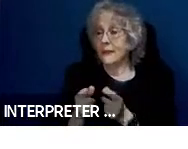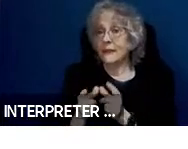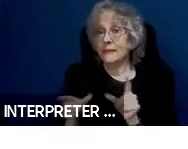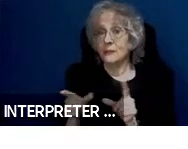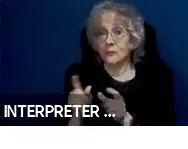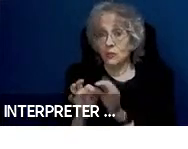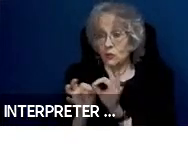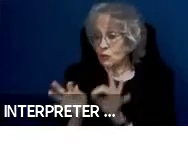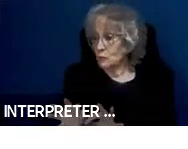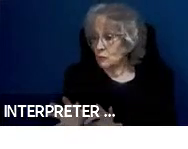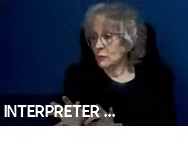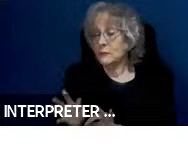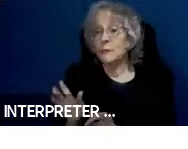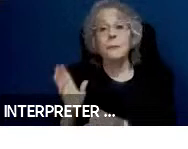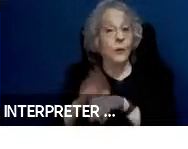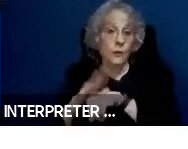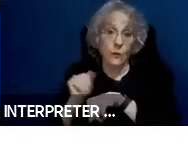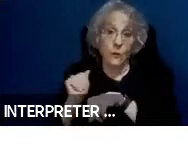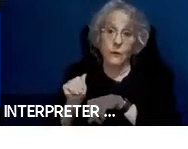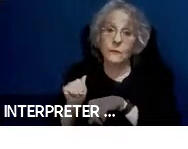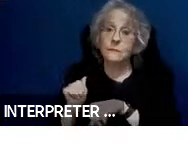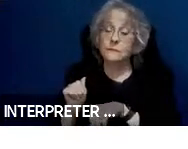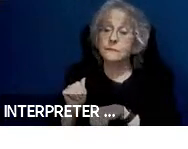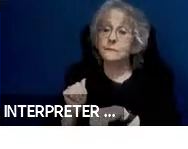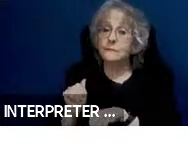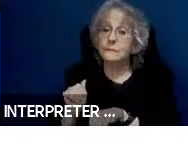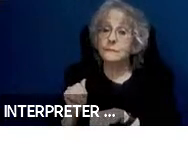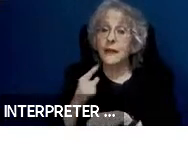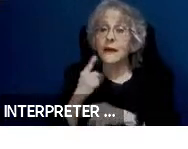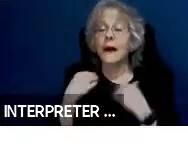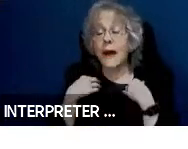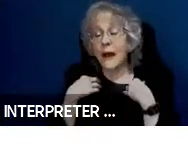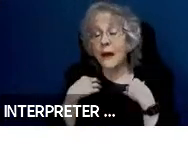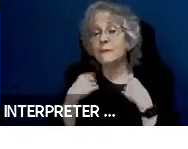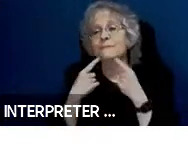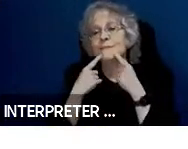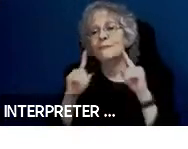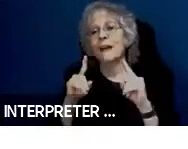be needed in order to have it a really effective two-way communication for any time in the future.